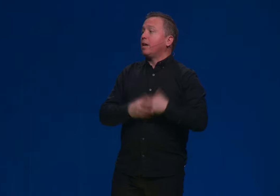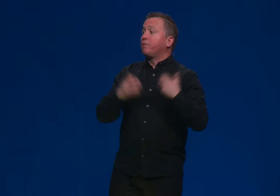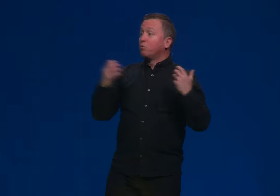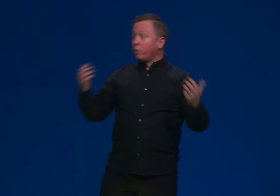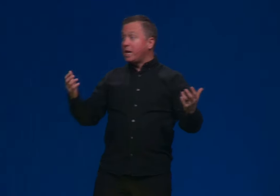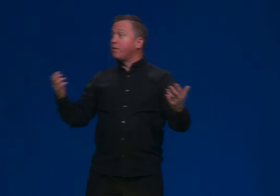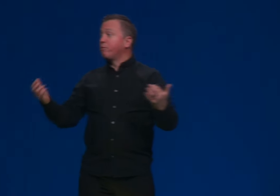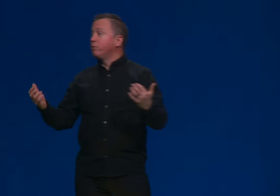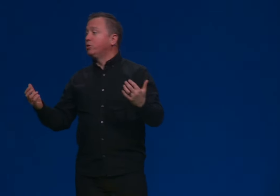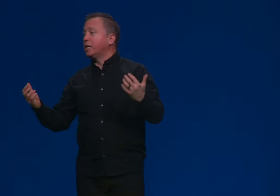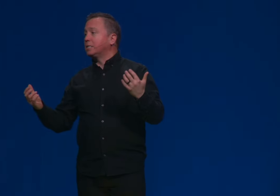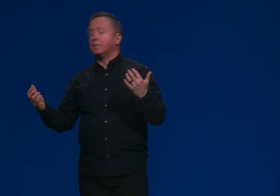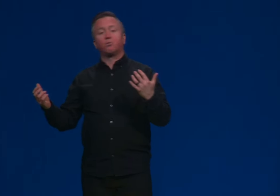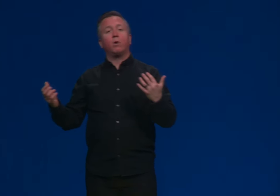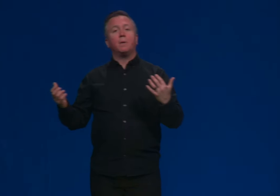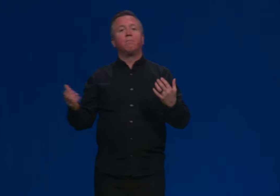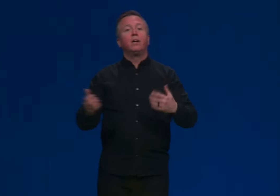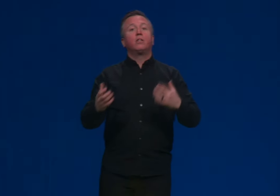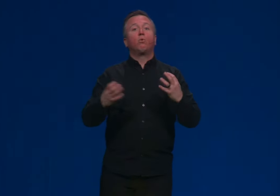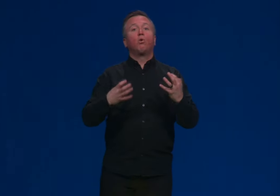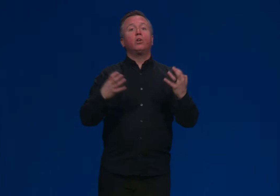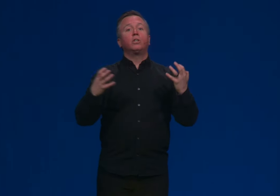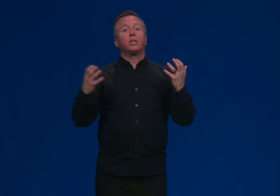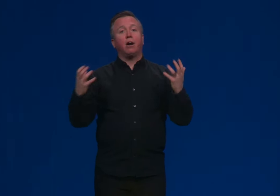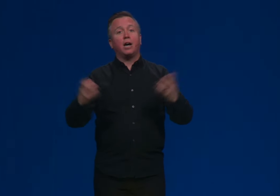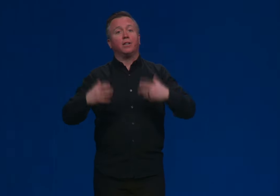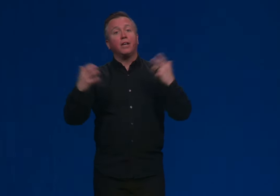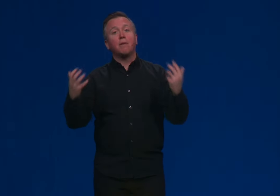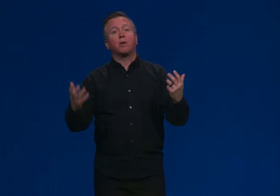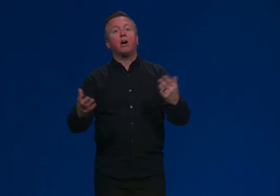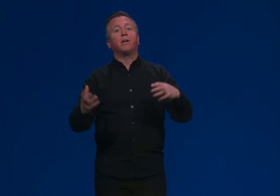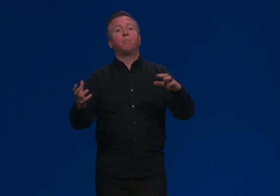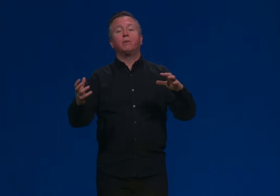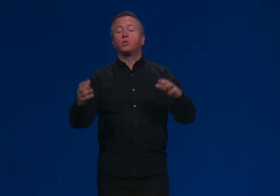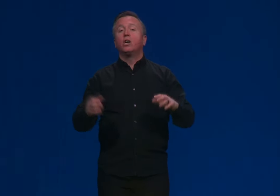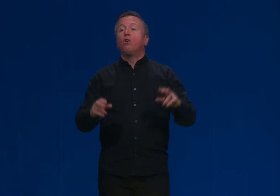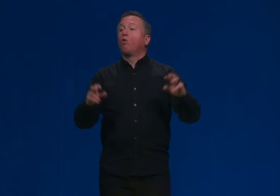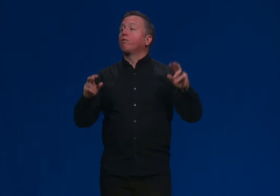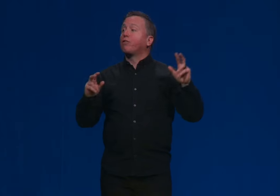And if you read through Genesis one, the word God, the name God appears over